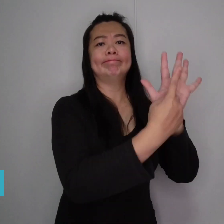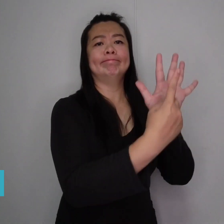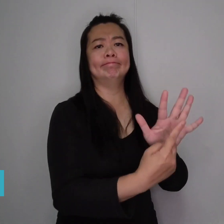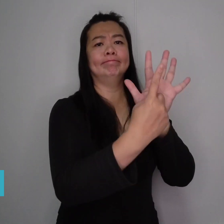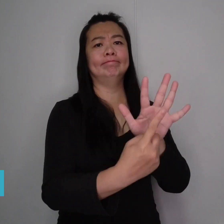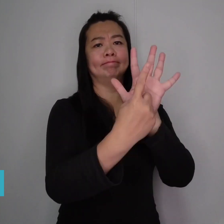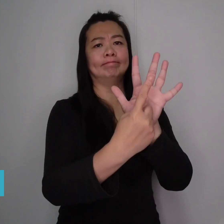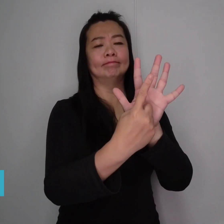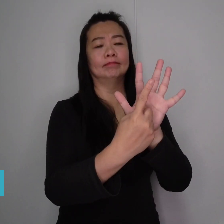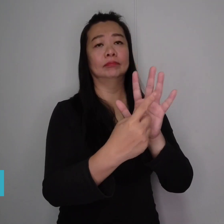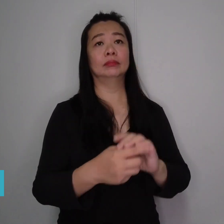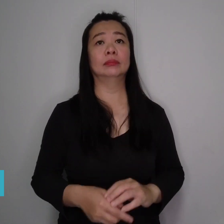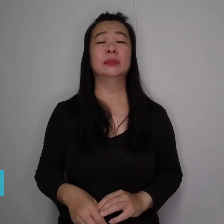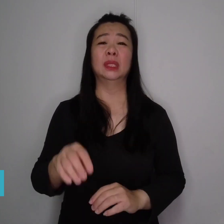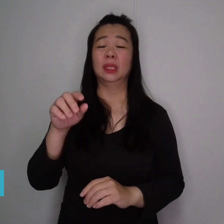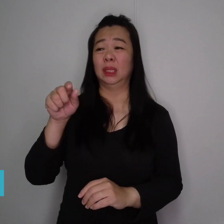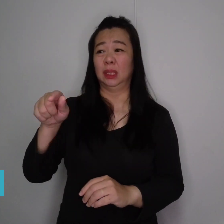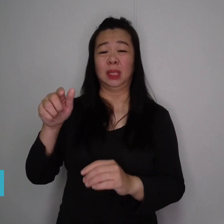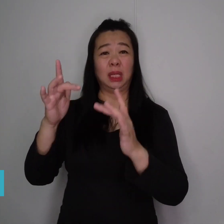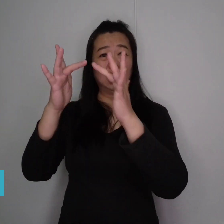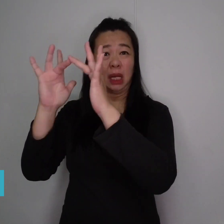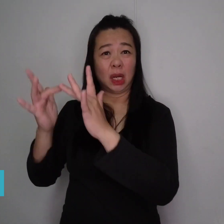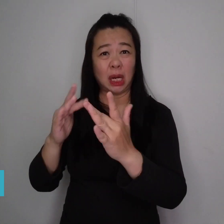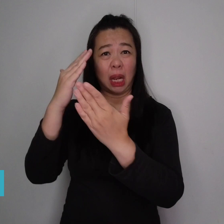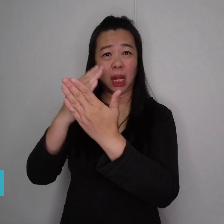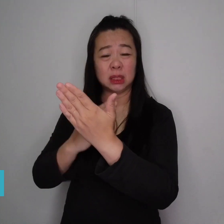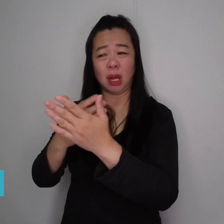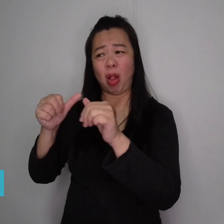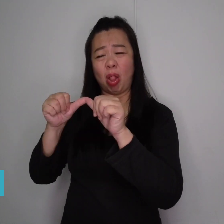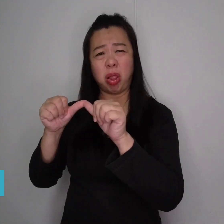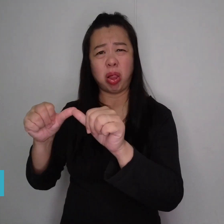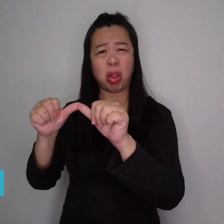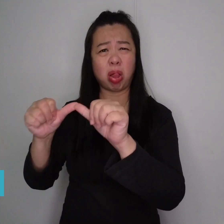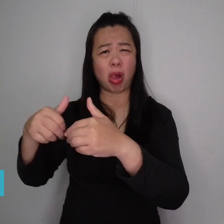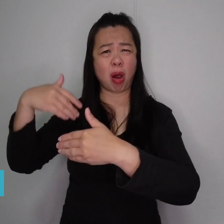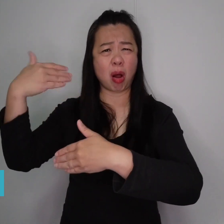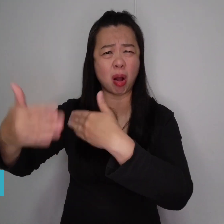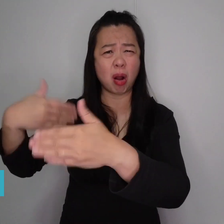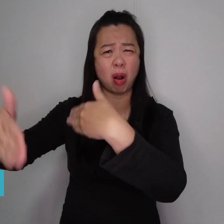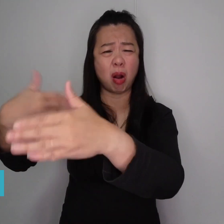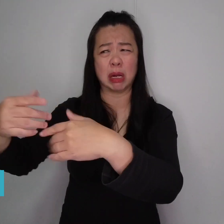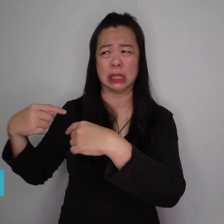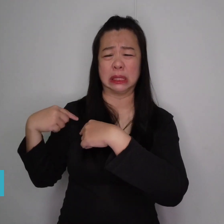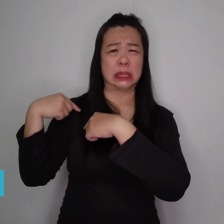to return to physical classes. Online classes have been